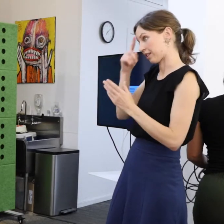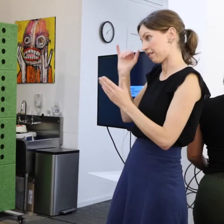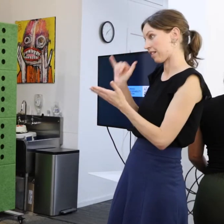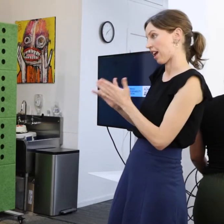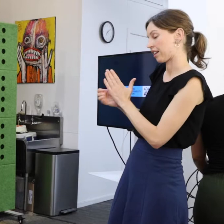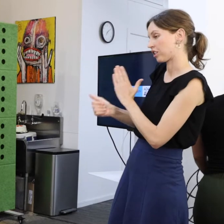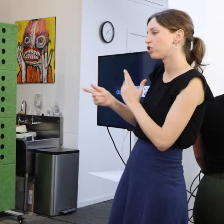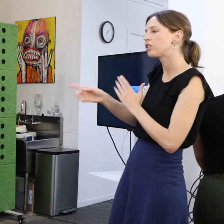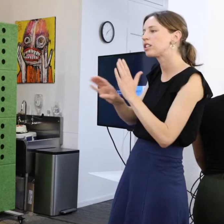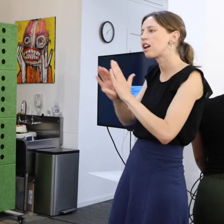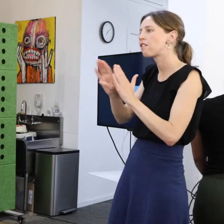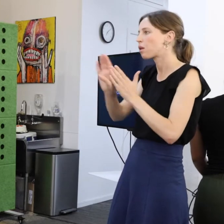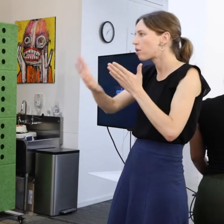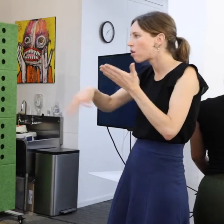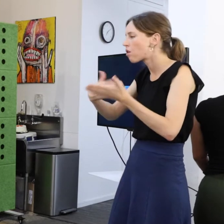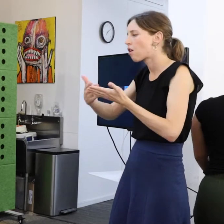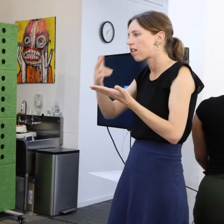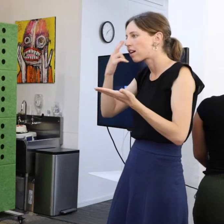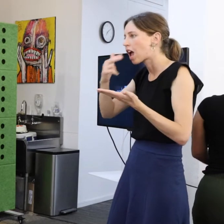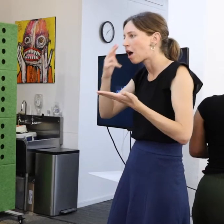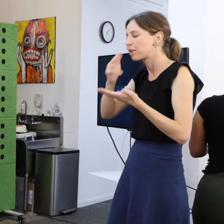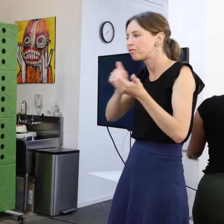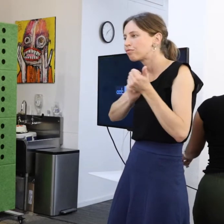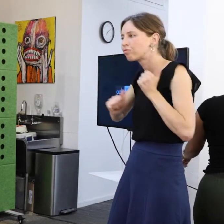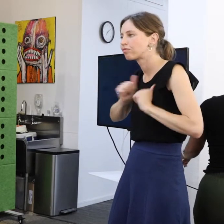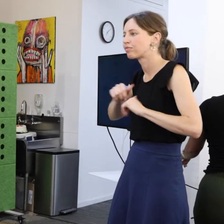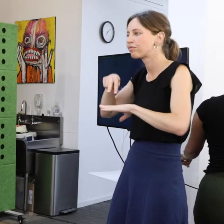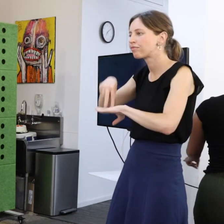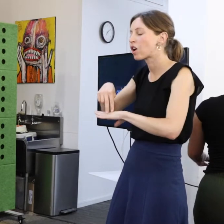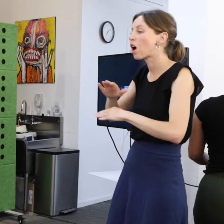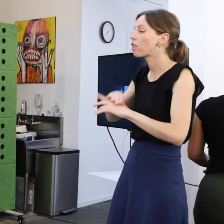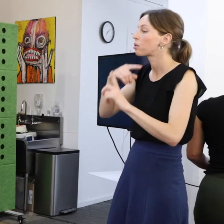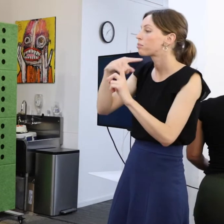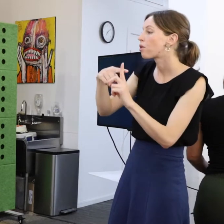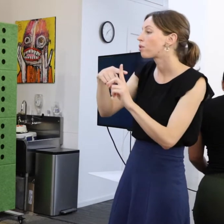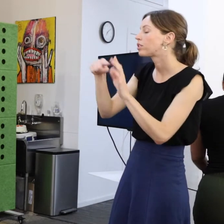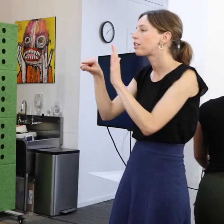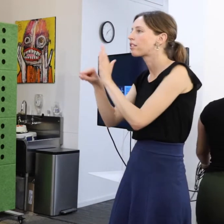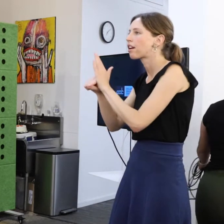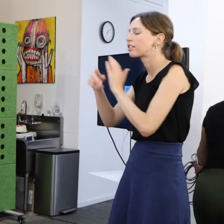In fact, she developed an entire comedy routine on the pros and cons of Parkinson's.